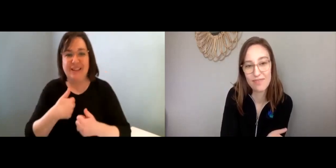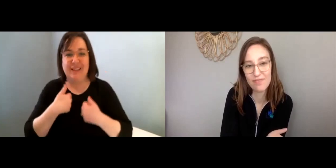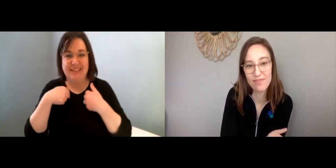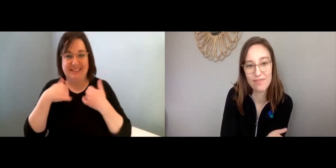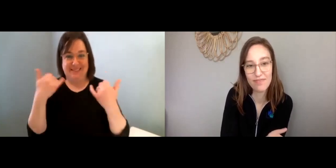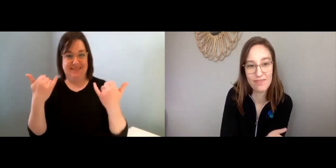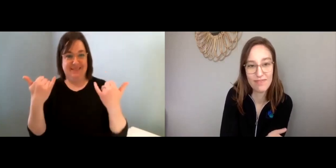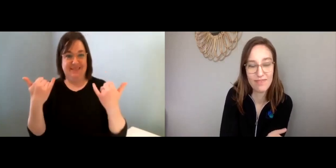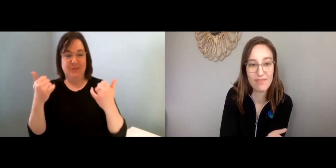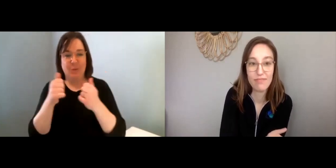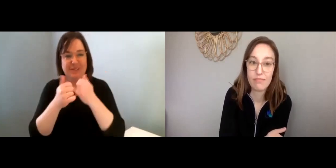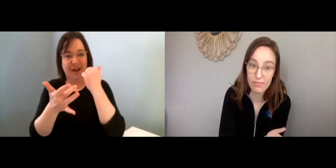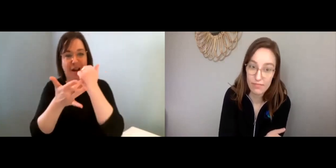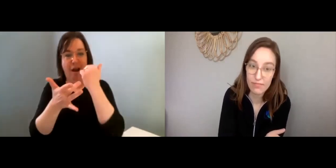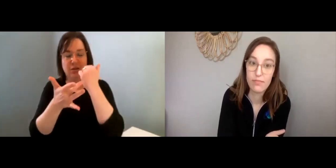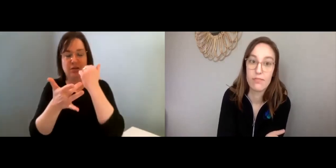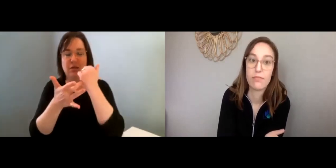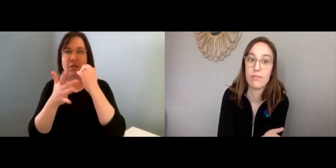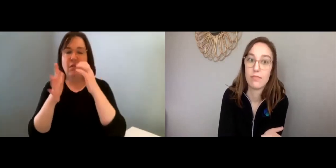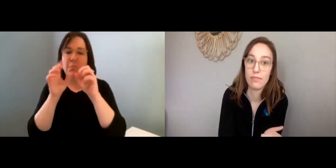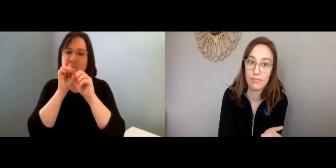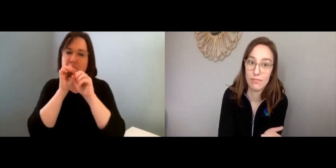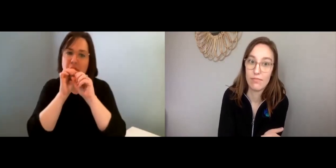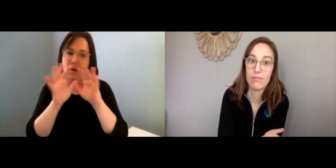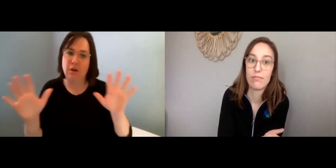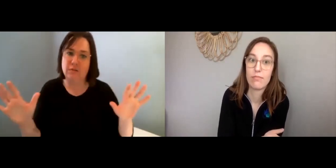Lisa: Yeah. It’s amazing the world that we live in right now.